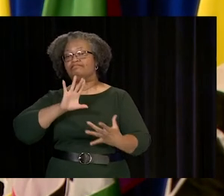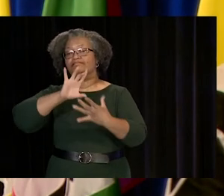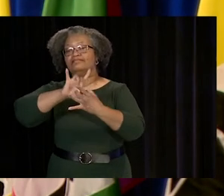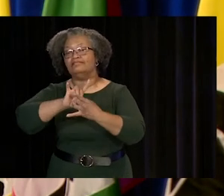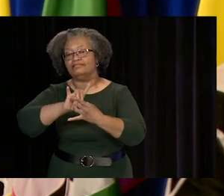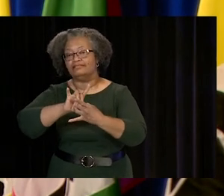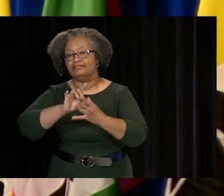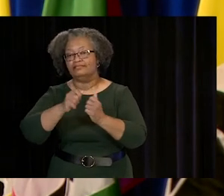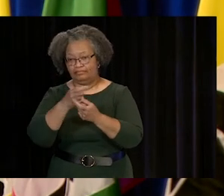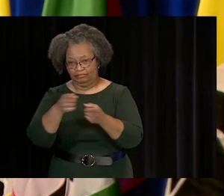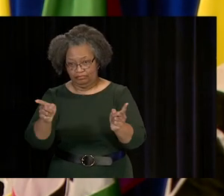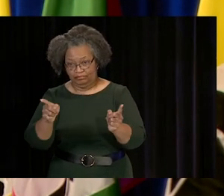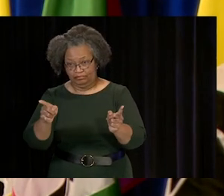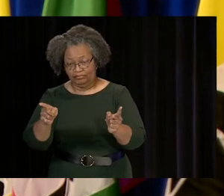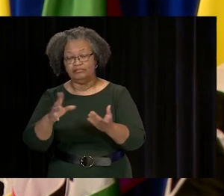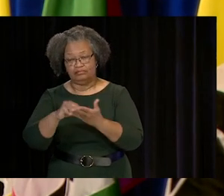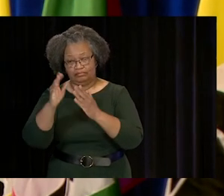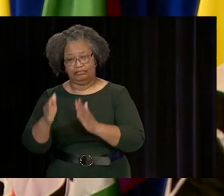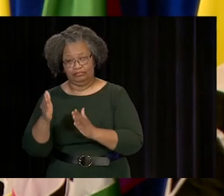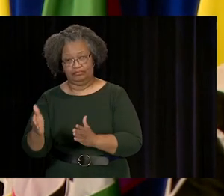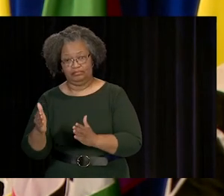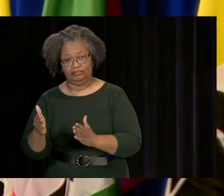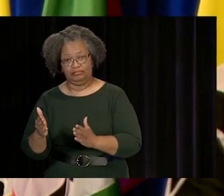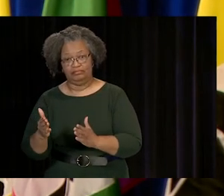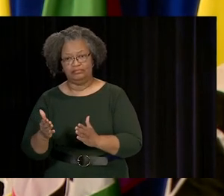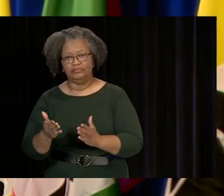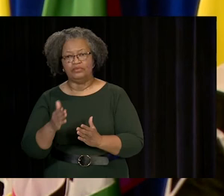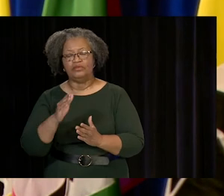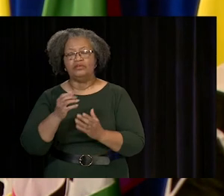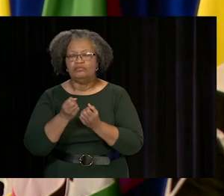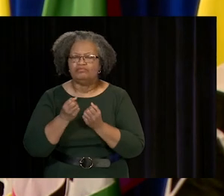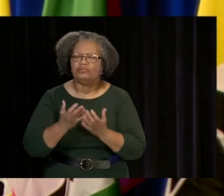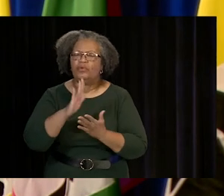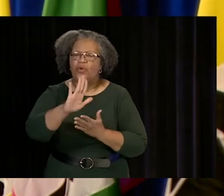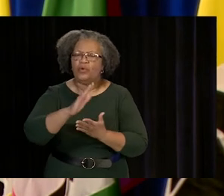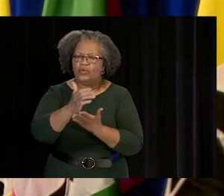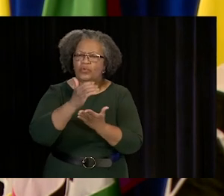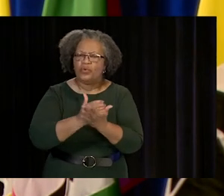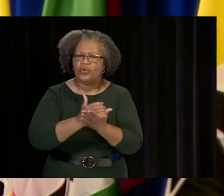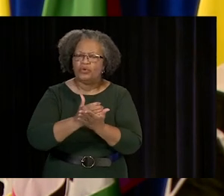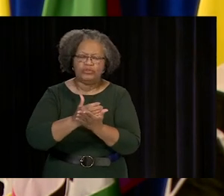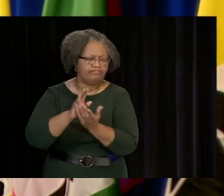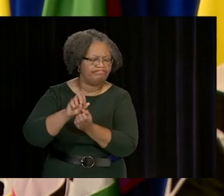TO BE MOVED ONLINE PRACTICALLY OVERNIGHT. BUT WITH HELP FROM YOUR PROFESSORS,